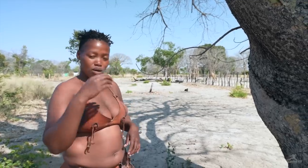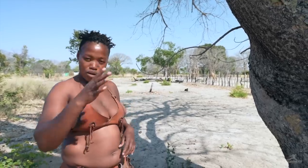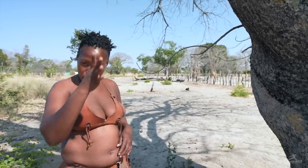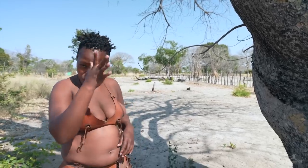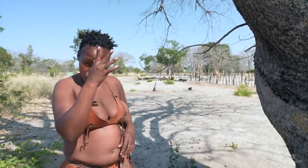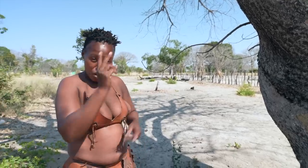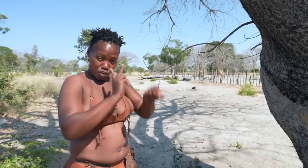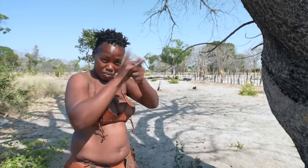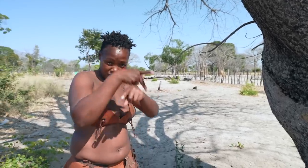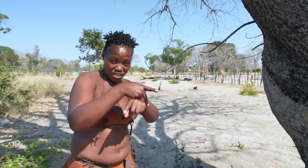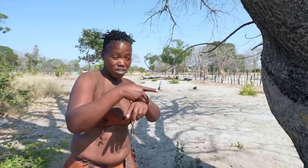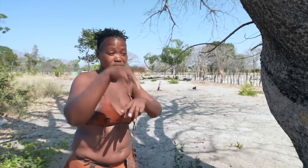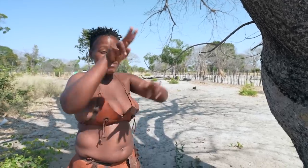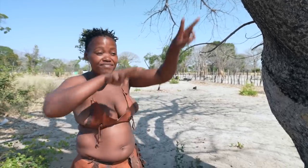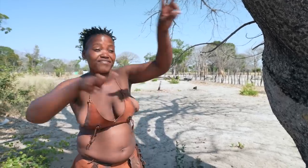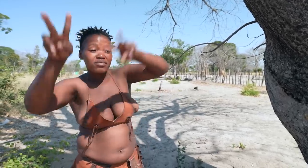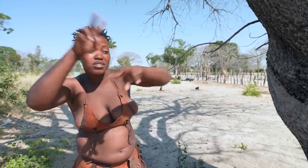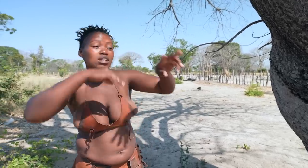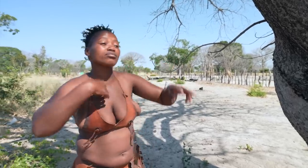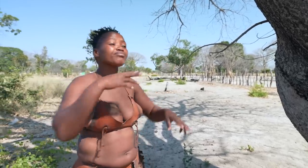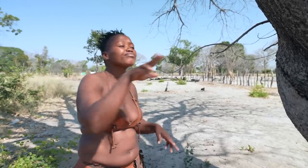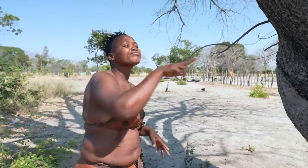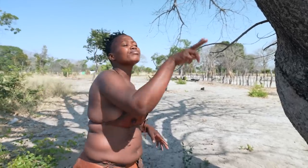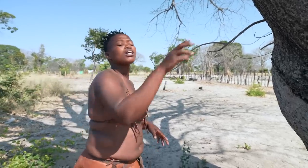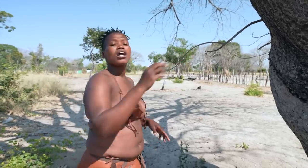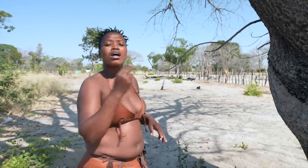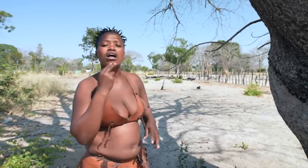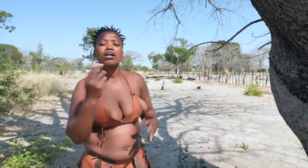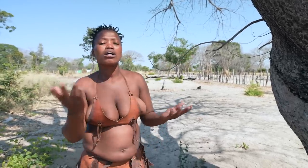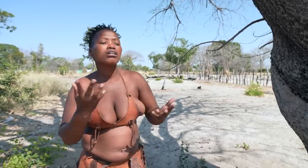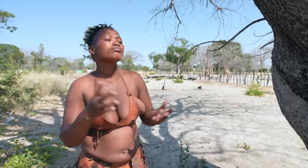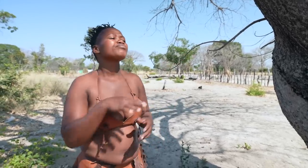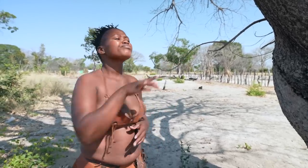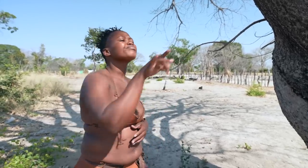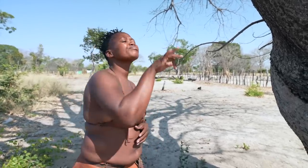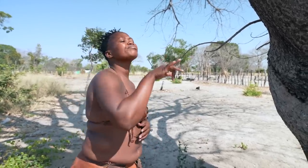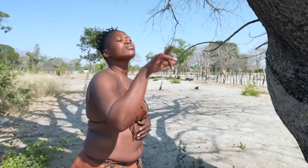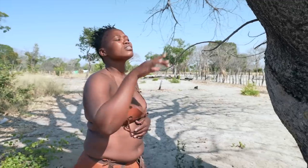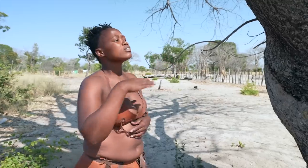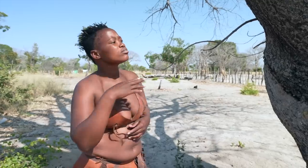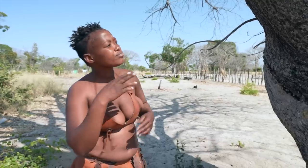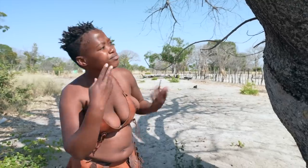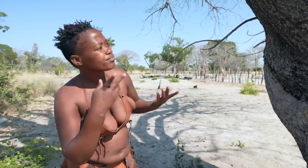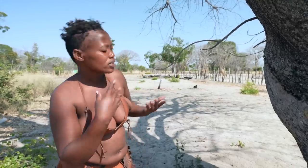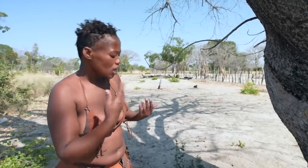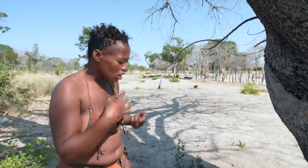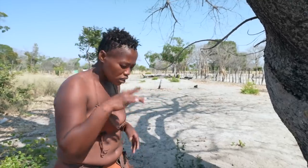My father always tends to our native plants and fruits,